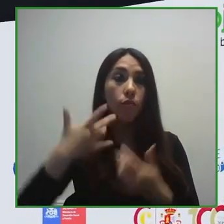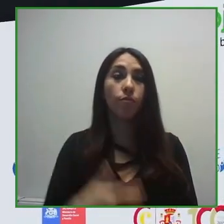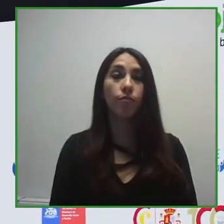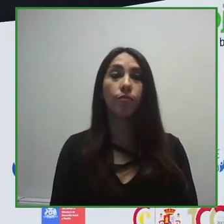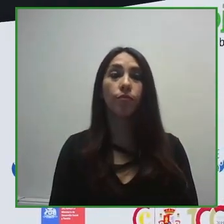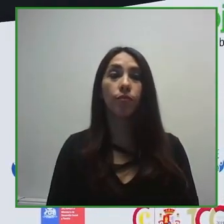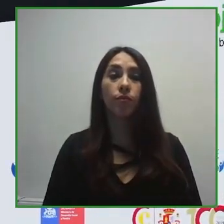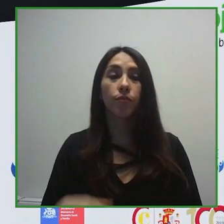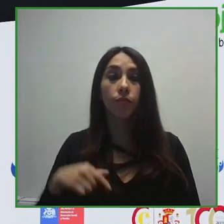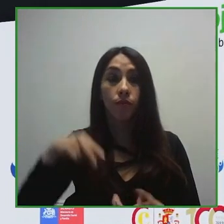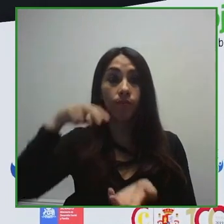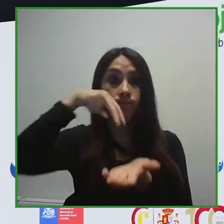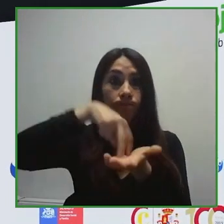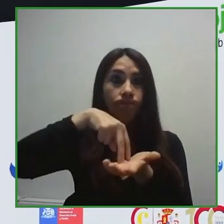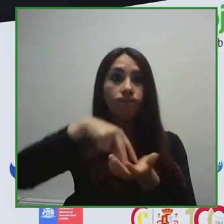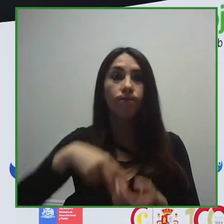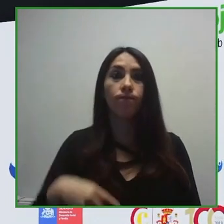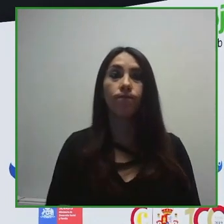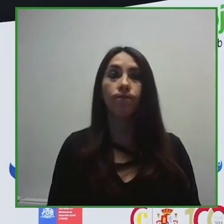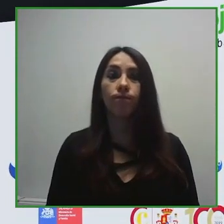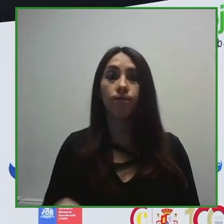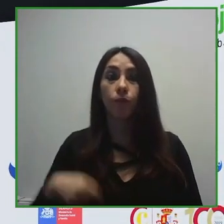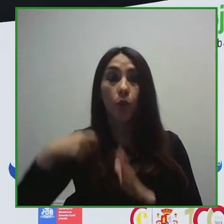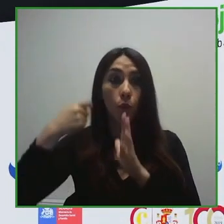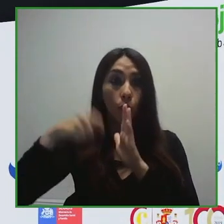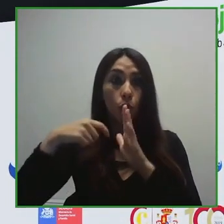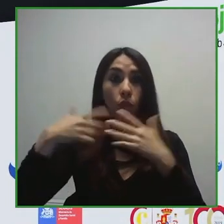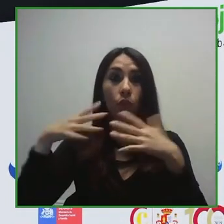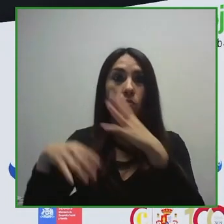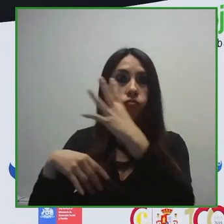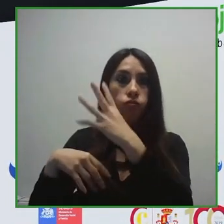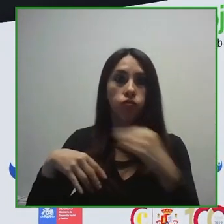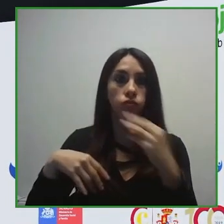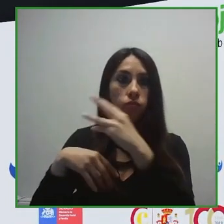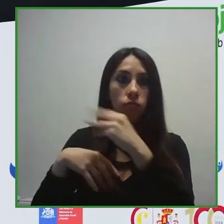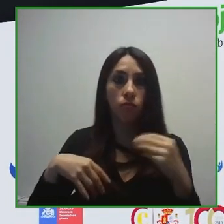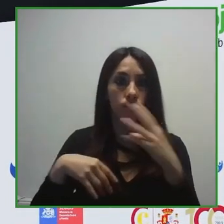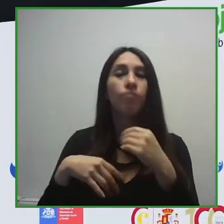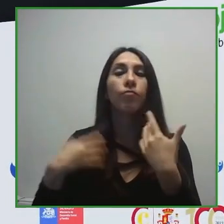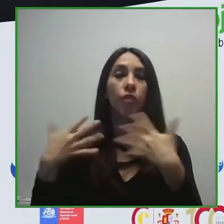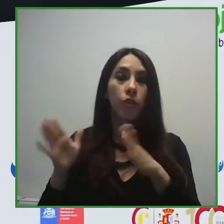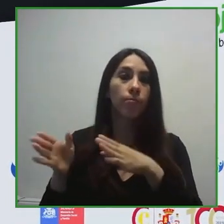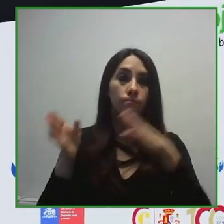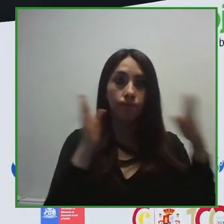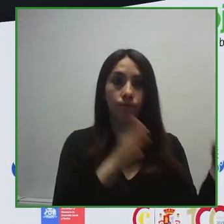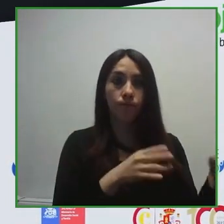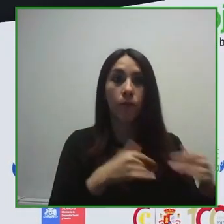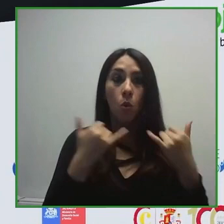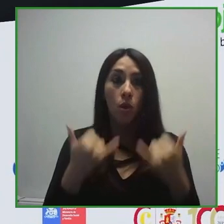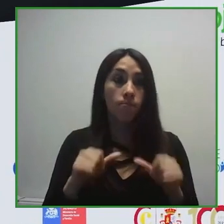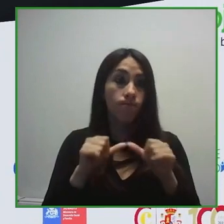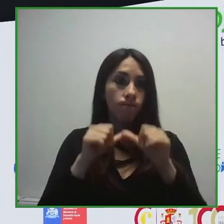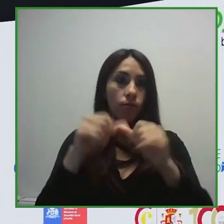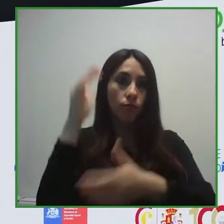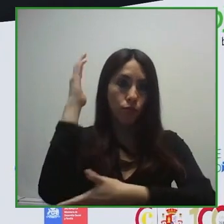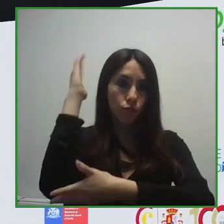remote and prerecorded sessions to continue with the program. I will now leave you with Andres Beroggi and Maria